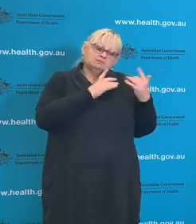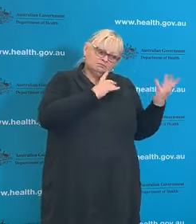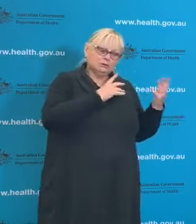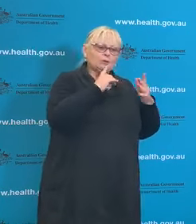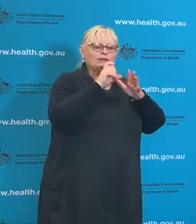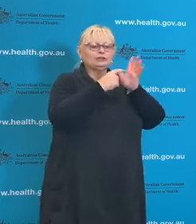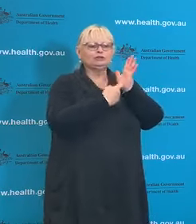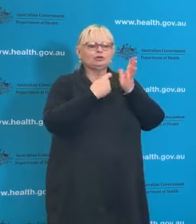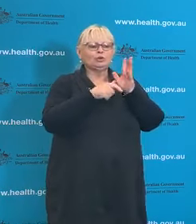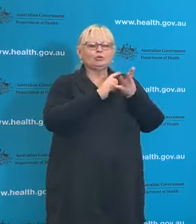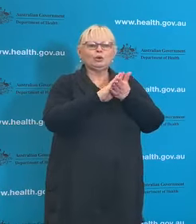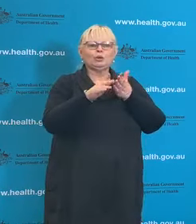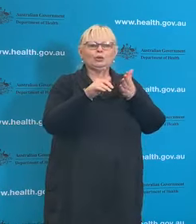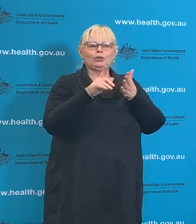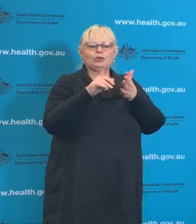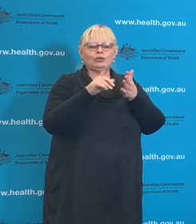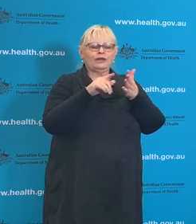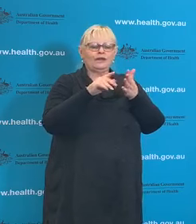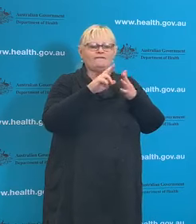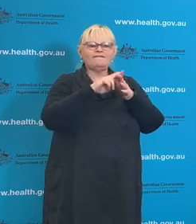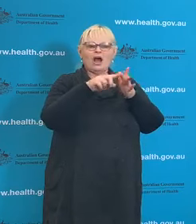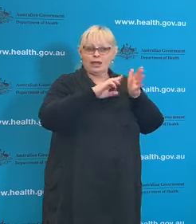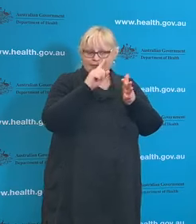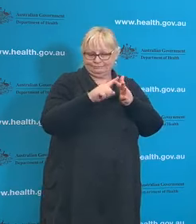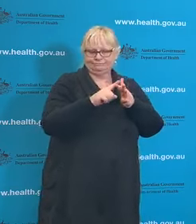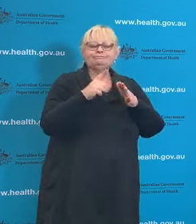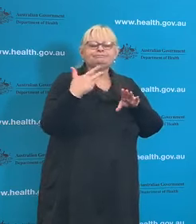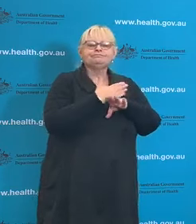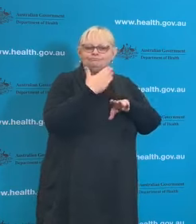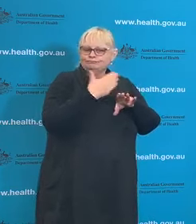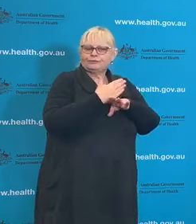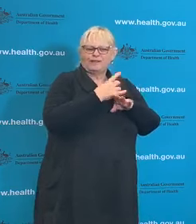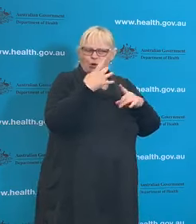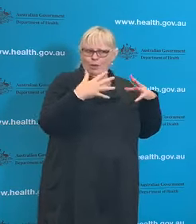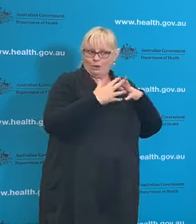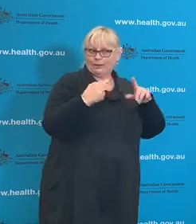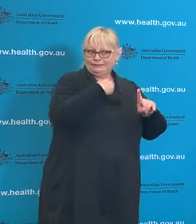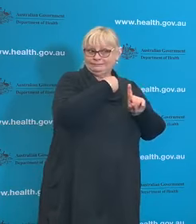week and so she is already out there working, we already had a mental health